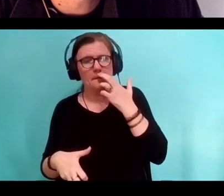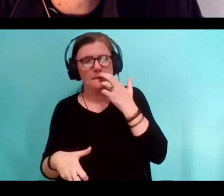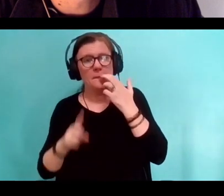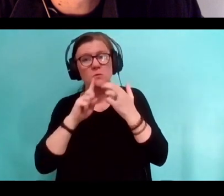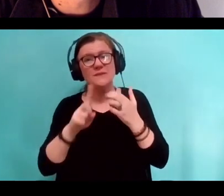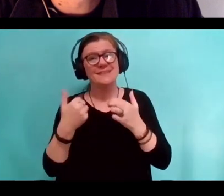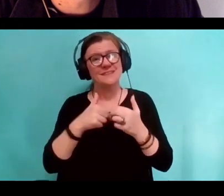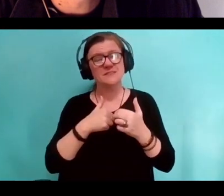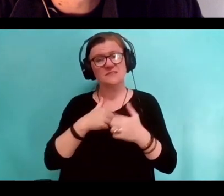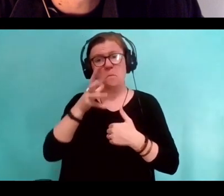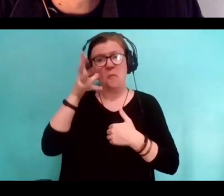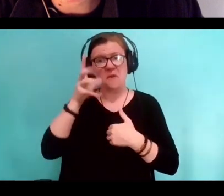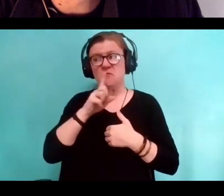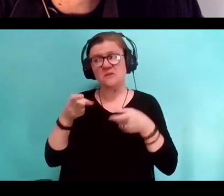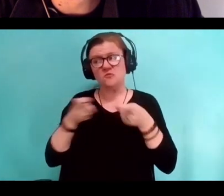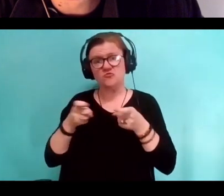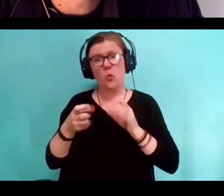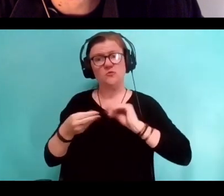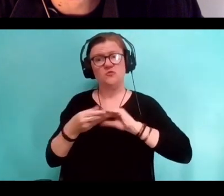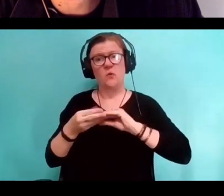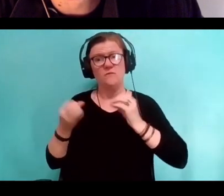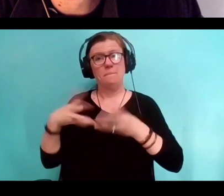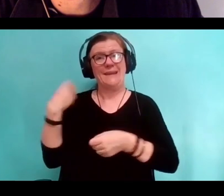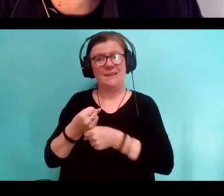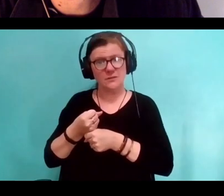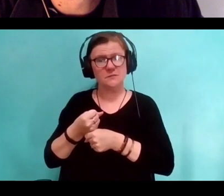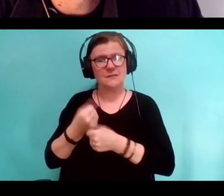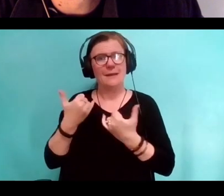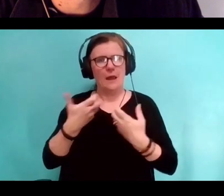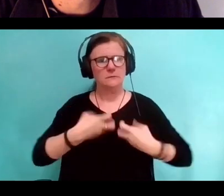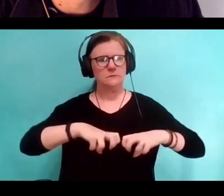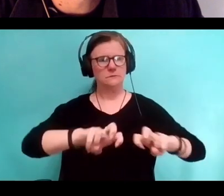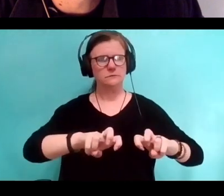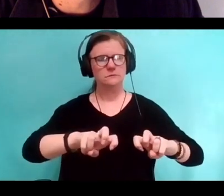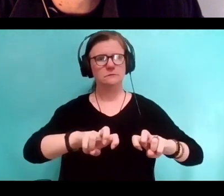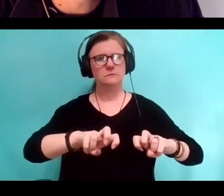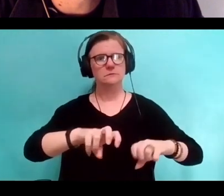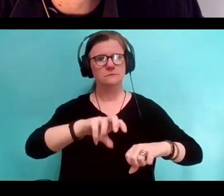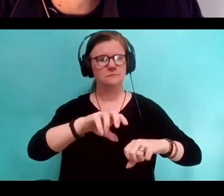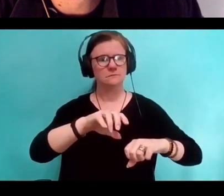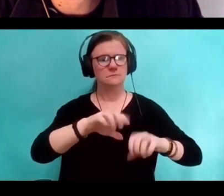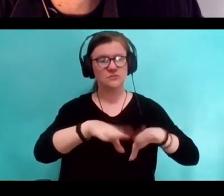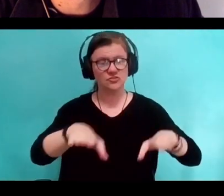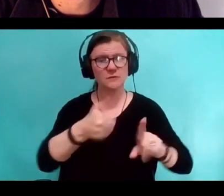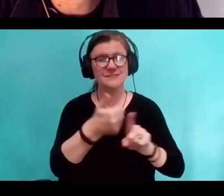and the adult. And so I think a lot of the story of my teenage years